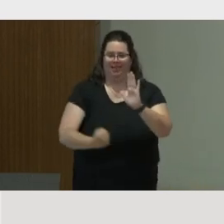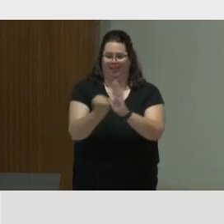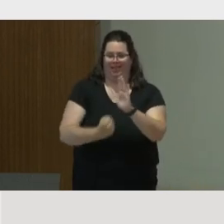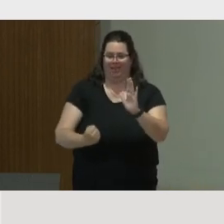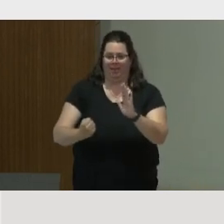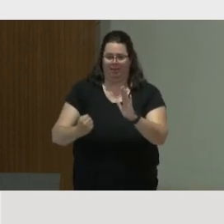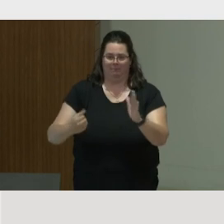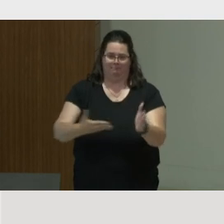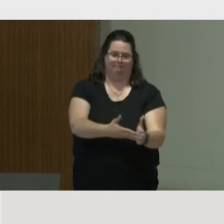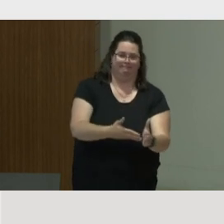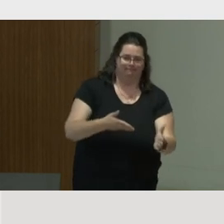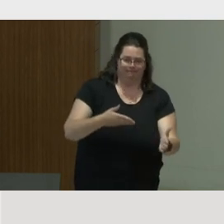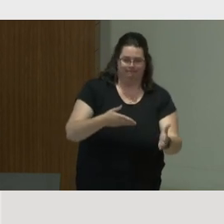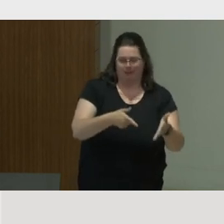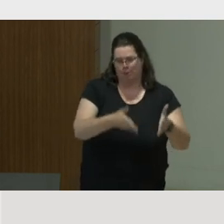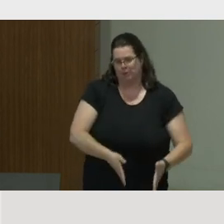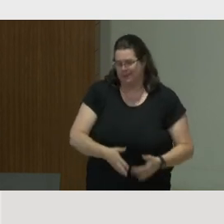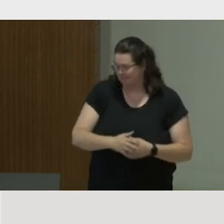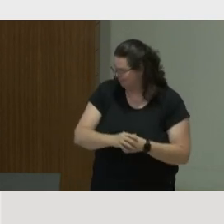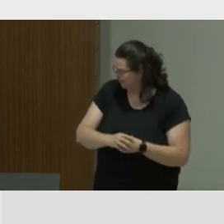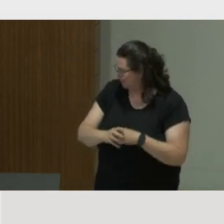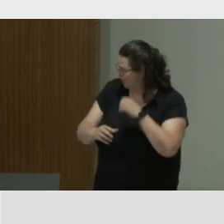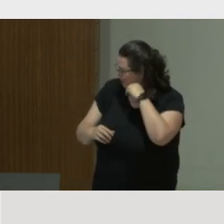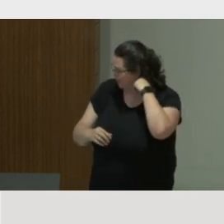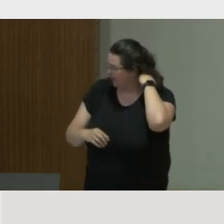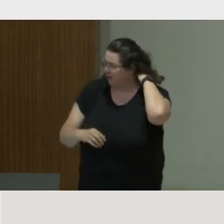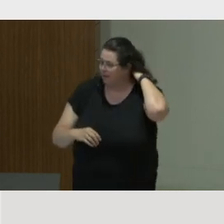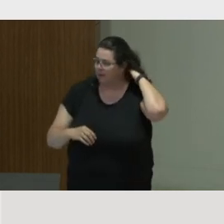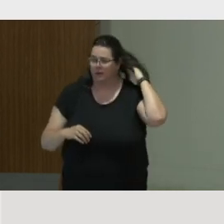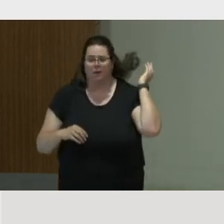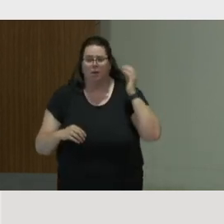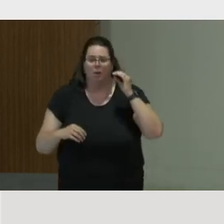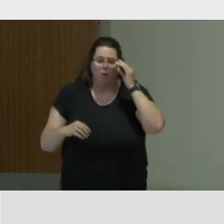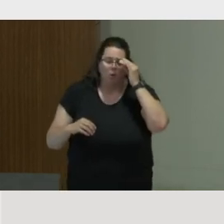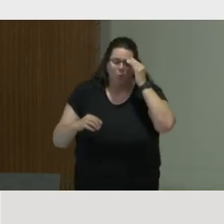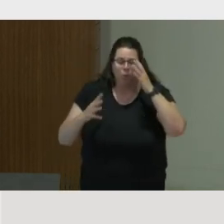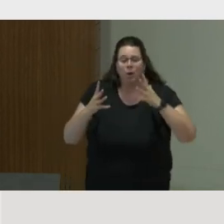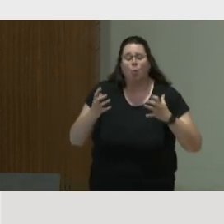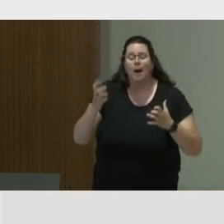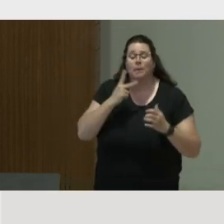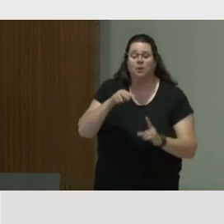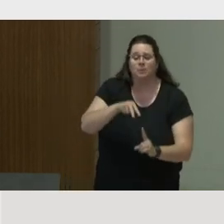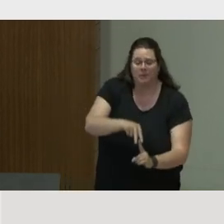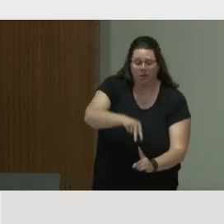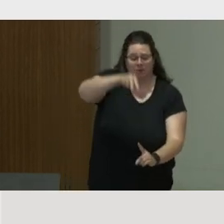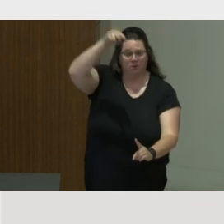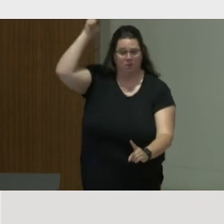we see in purpose and articulation to help individuals see their actual situation, character, and shortcomings.